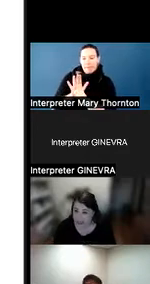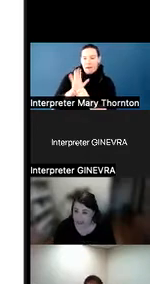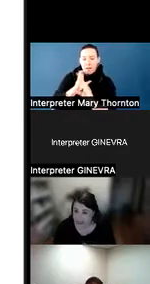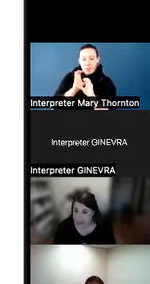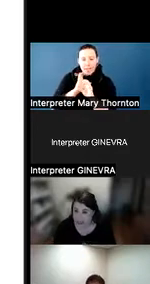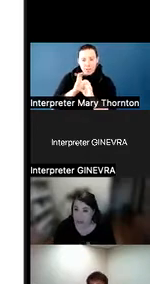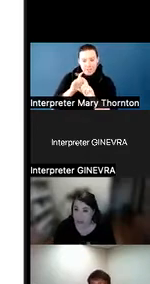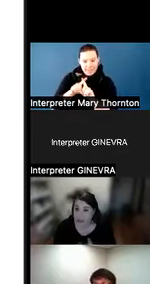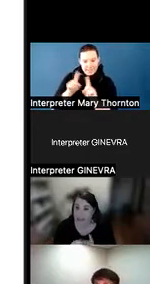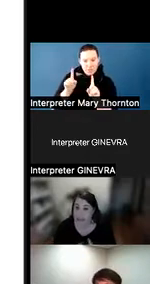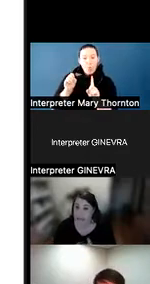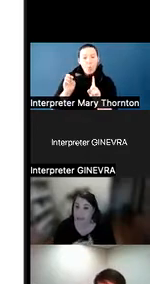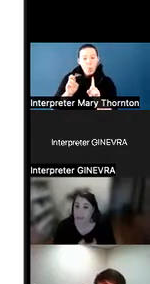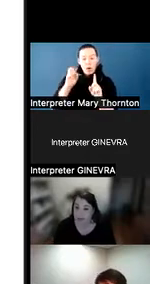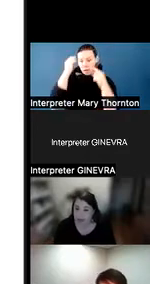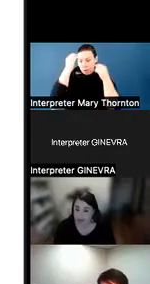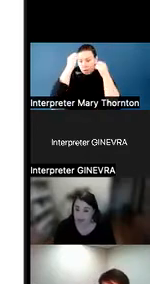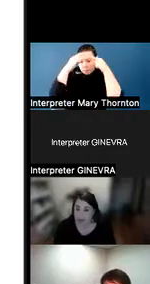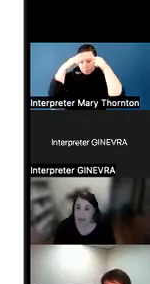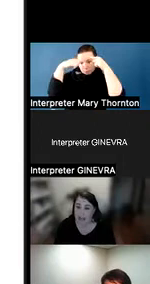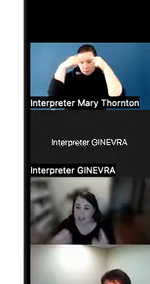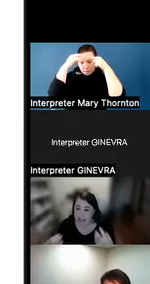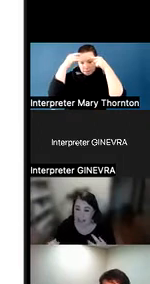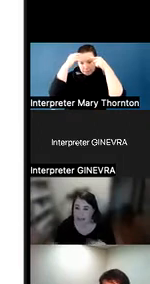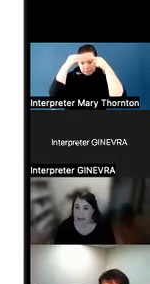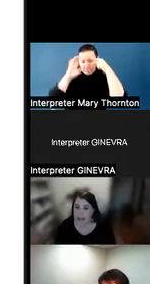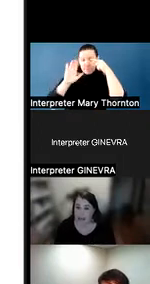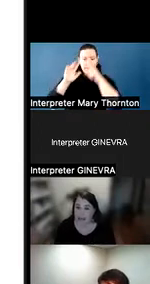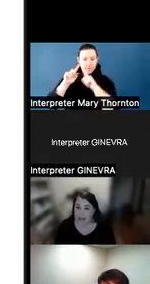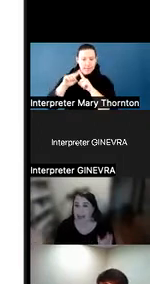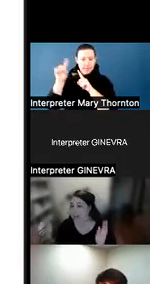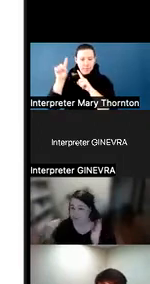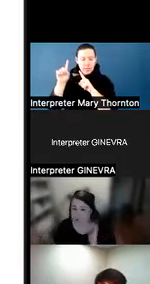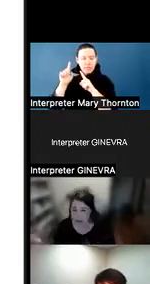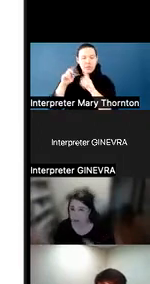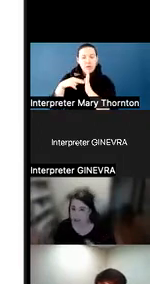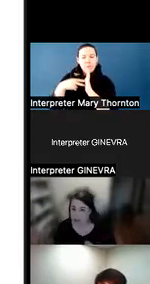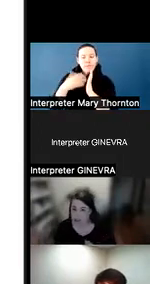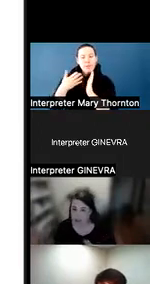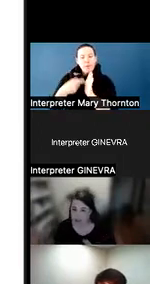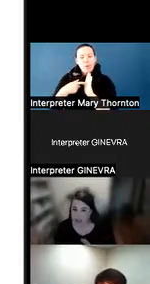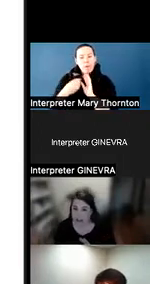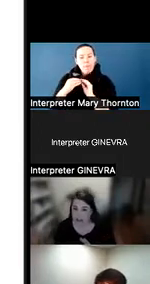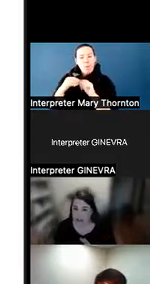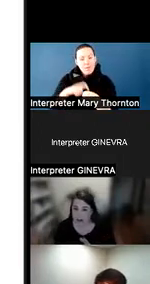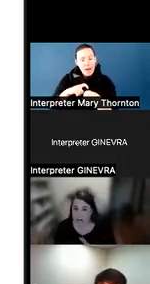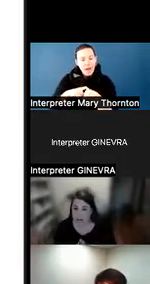difference-- so maybe it takes them more time to take in information and figure out what to do with it--